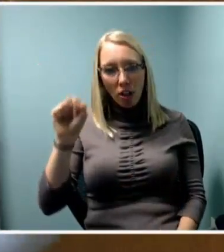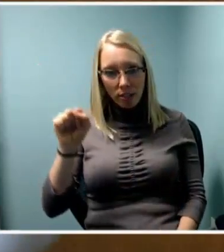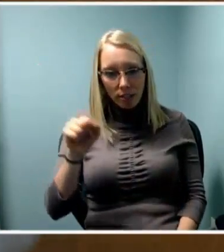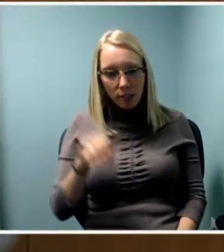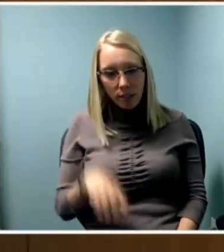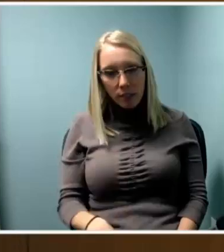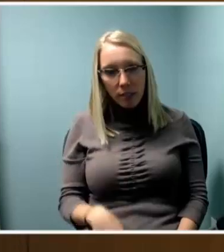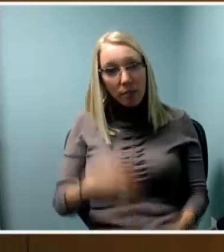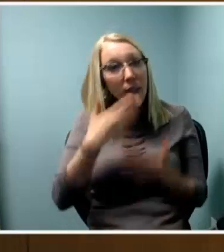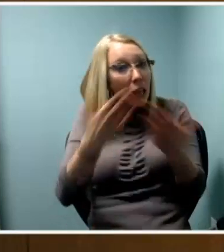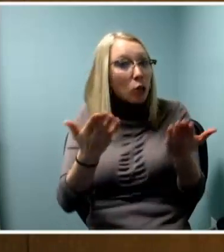Thank you. Enjoy the beverages!